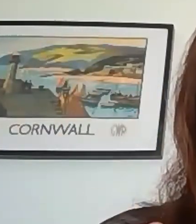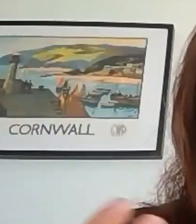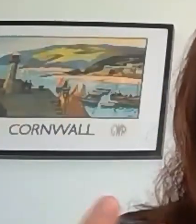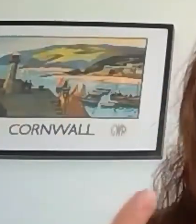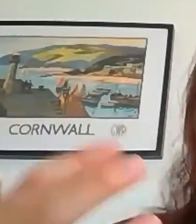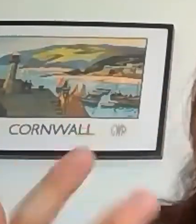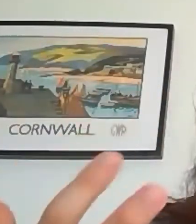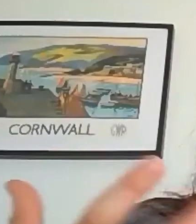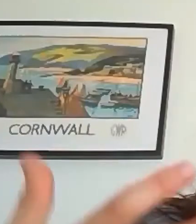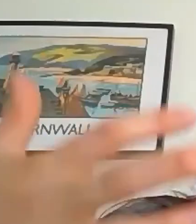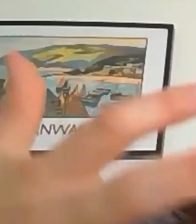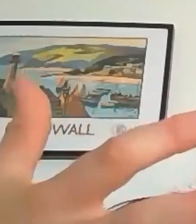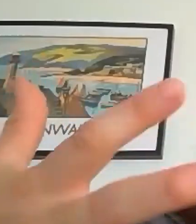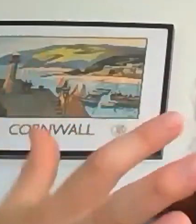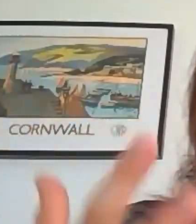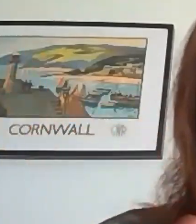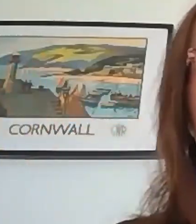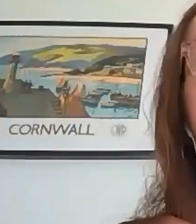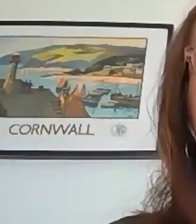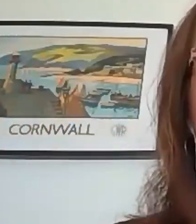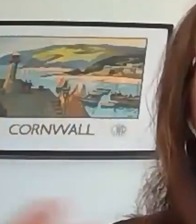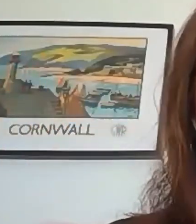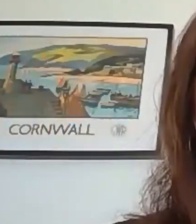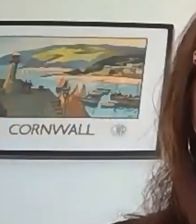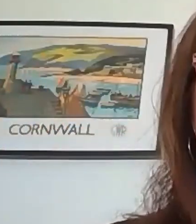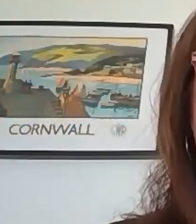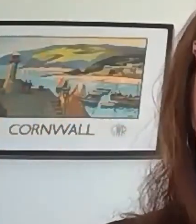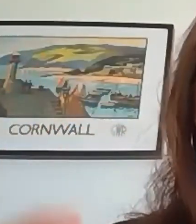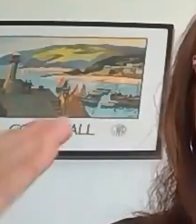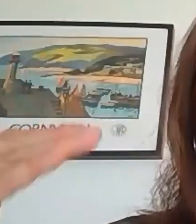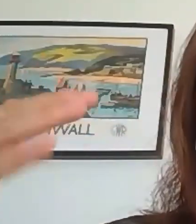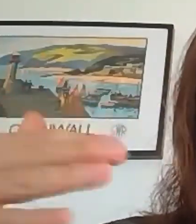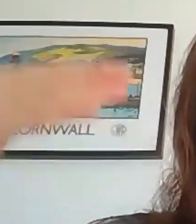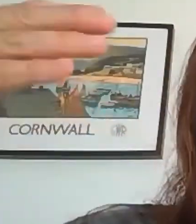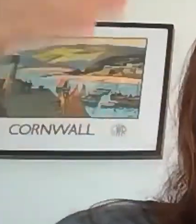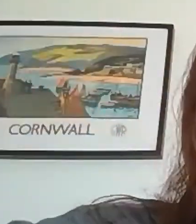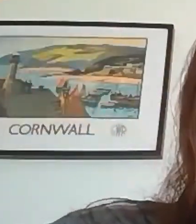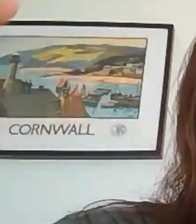of what they preferred or the way in which they engage with each other. And as you say, they are,